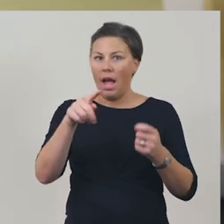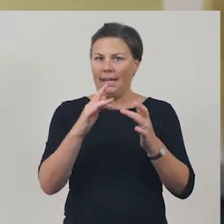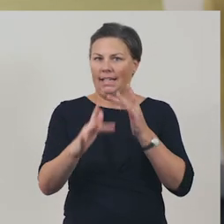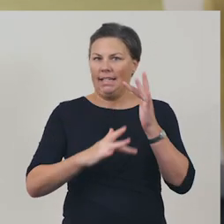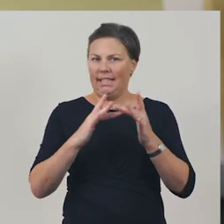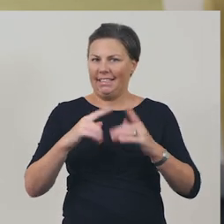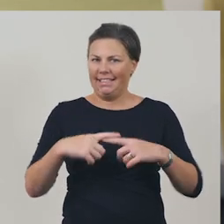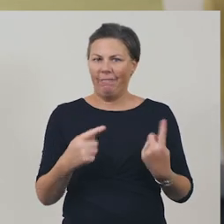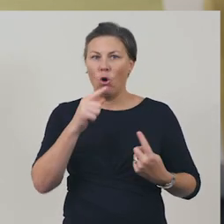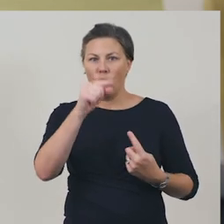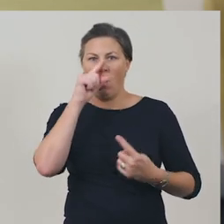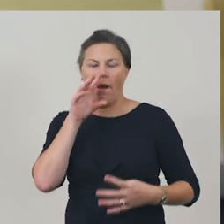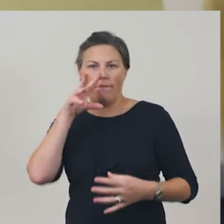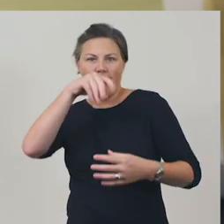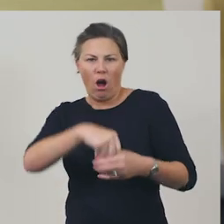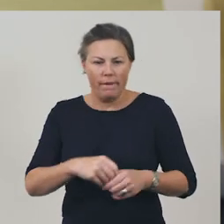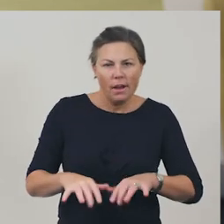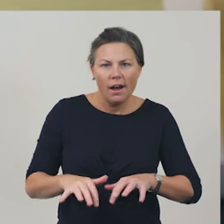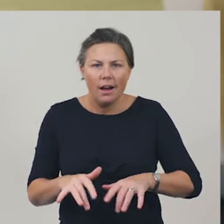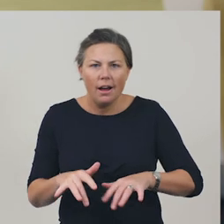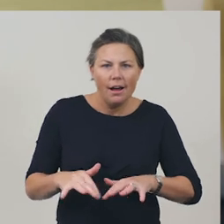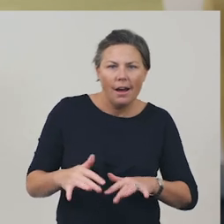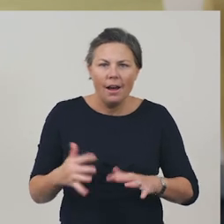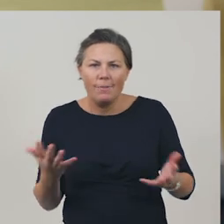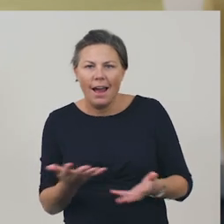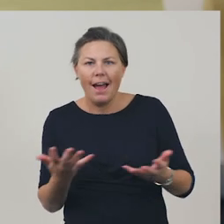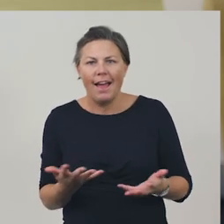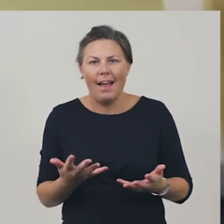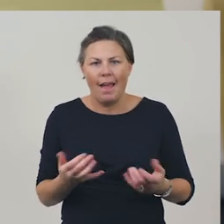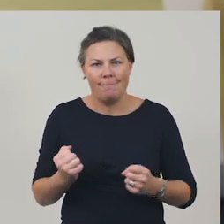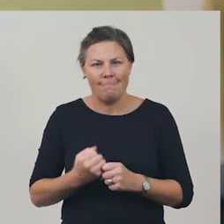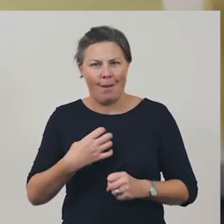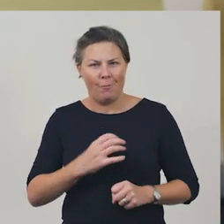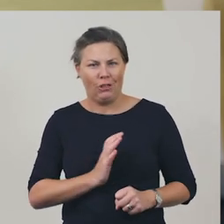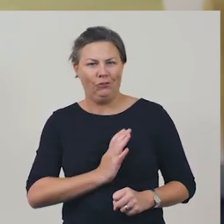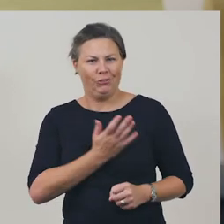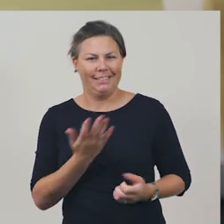to make the products more appealing to website visitors like us.